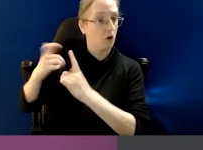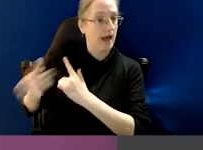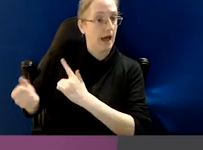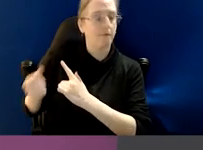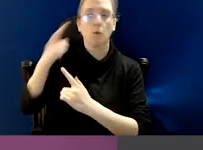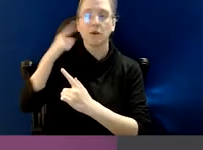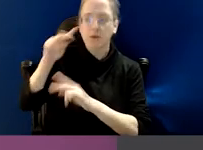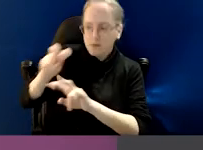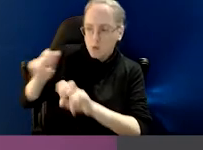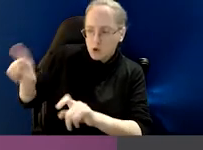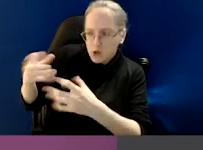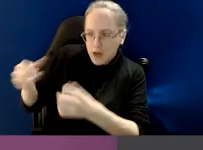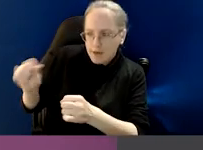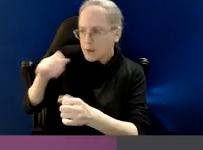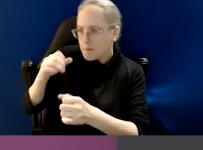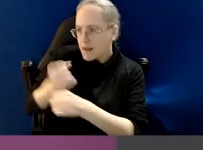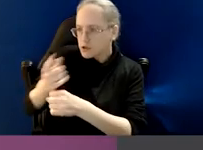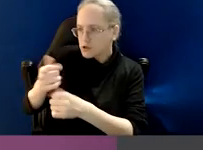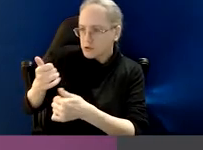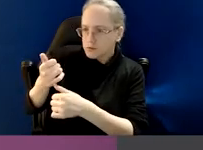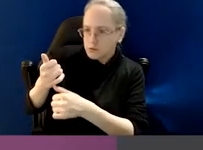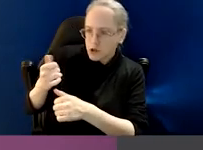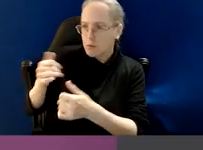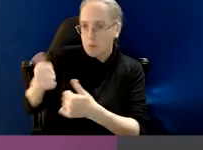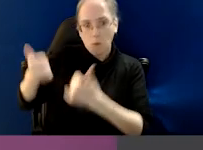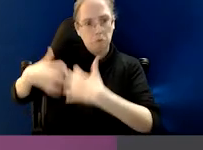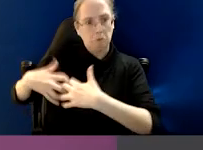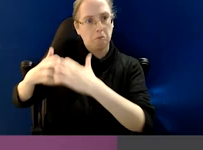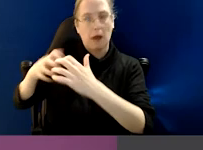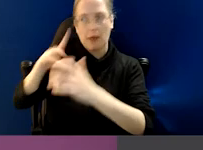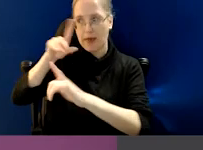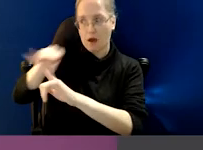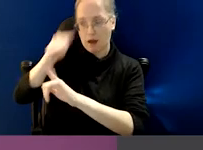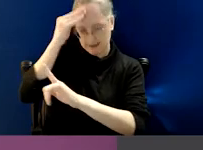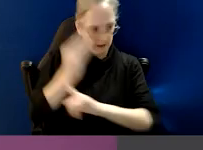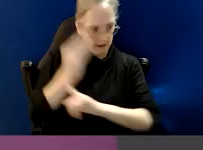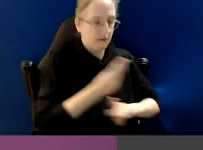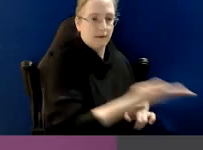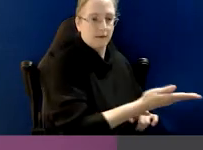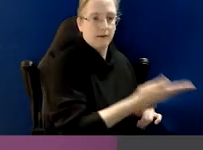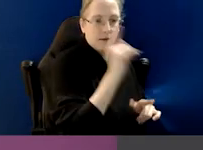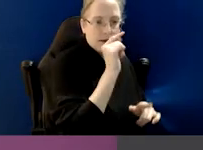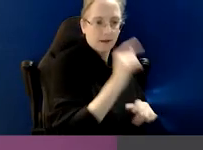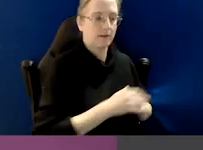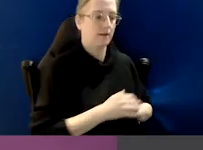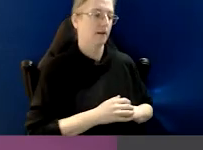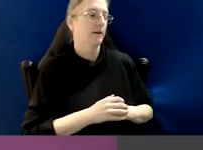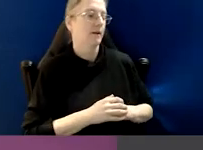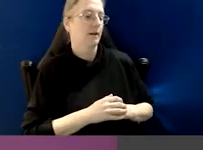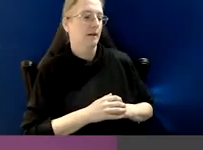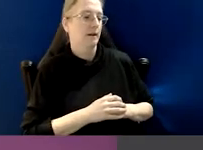And even in terms of the police jurisdiction and police misconduct